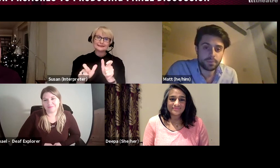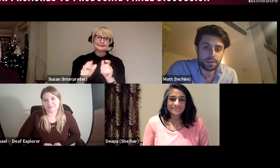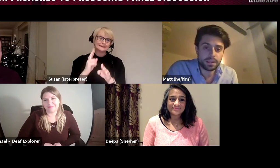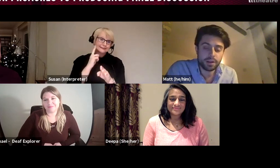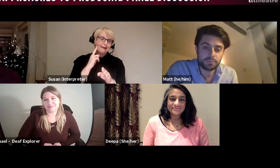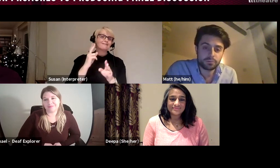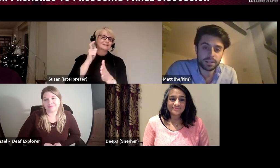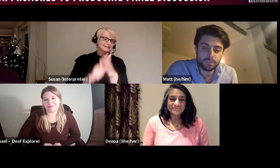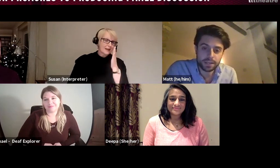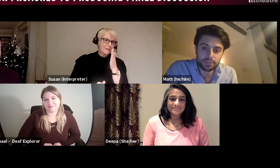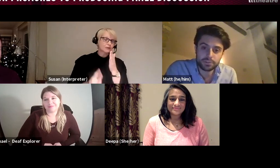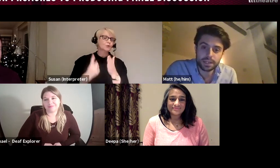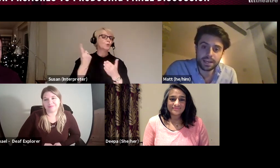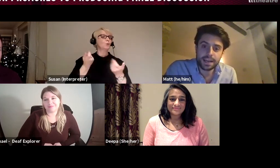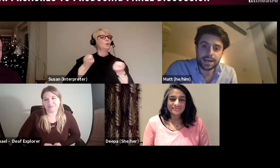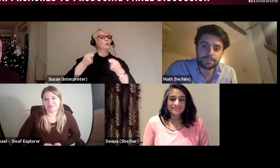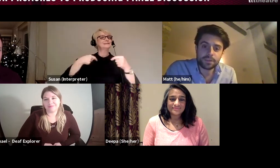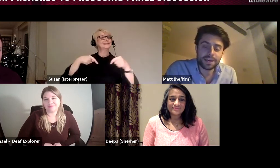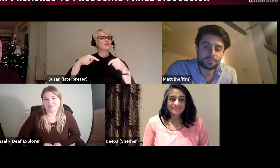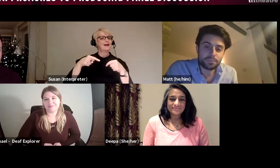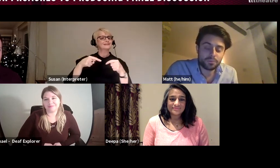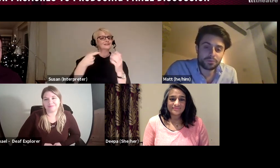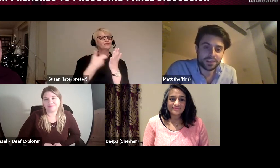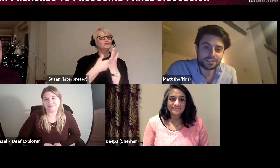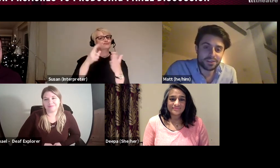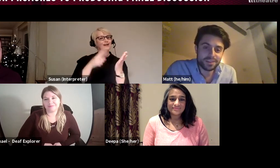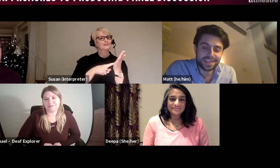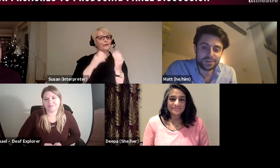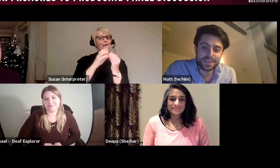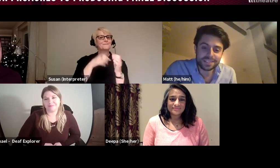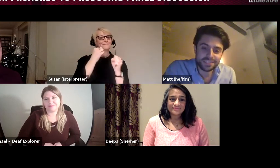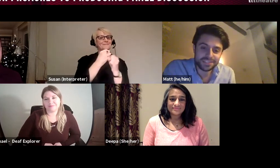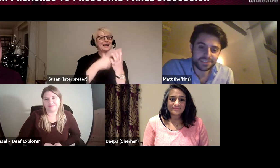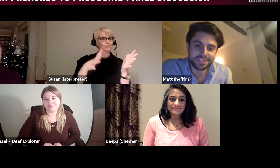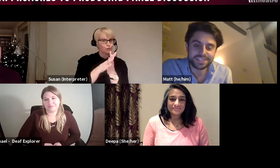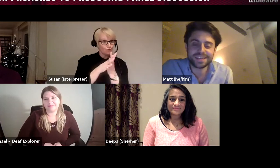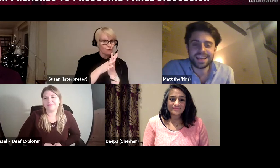the incredible Rachel Bagshaw and we had the wonderful Brian Duffy as our BSL consultant,